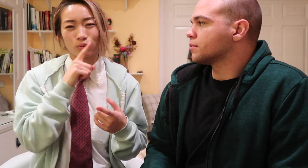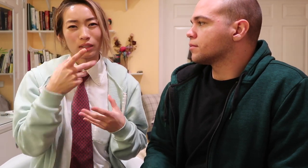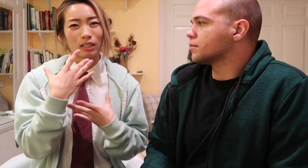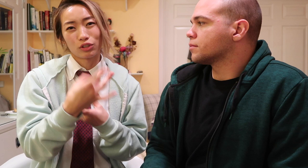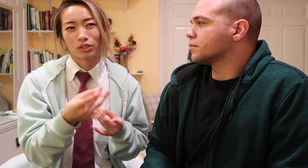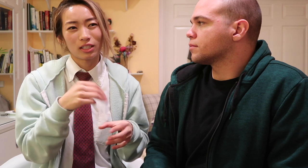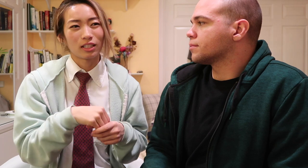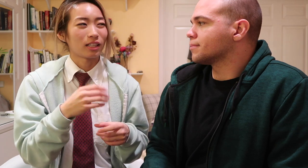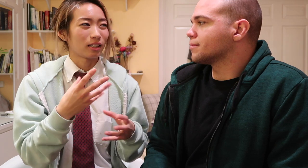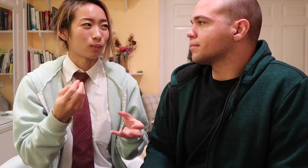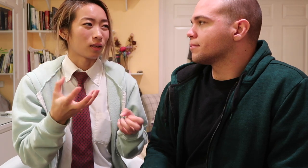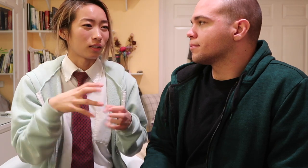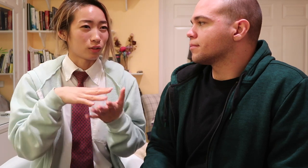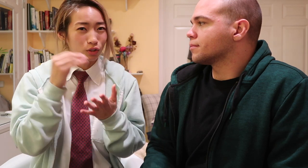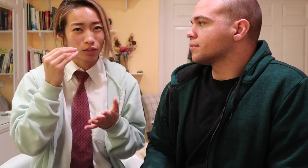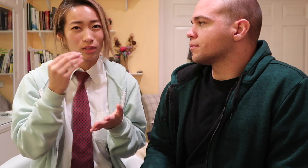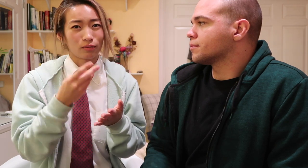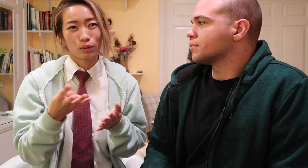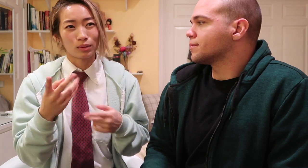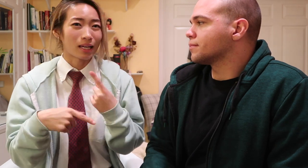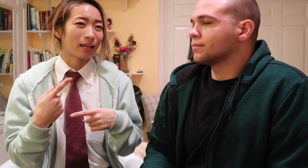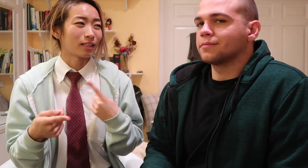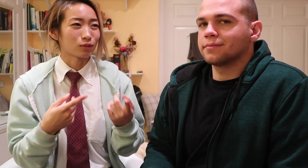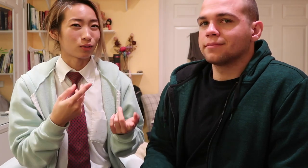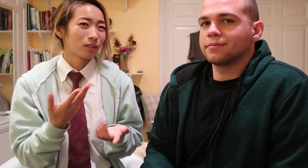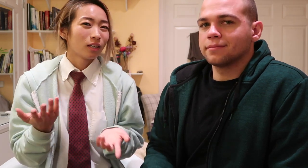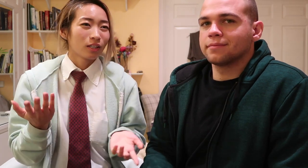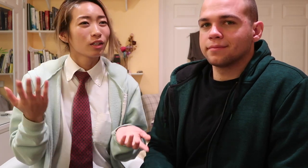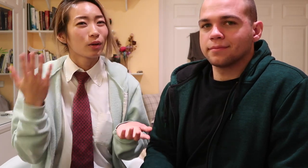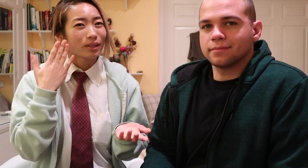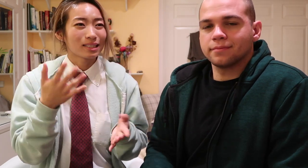really interested and they wanted to learn a few signs you know things